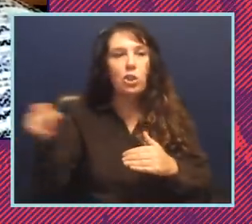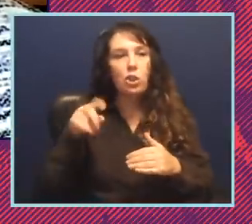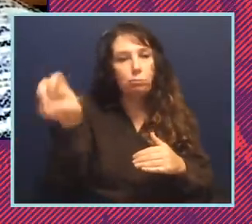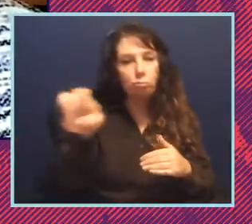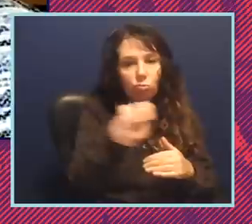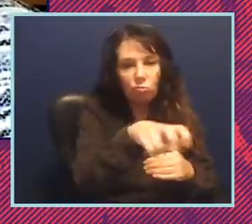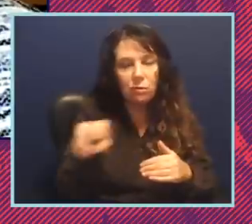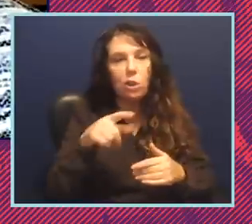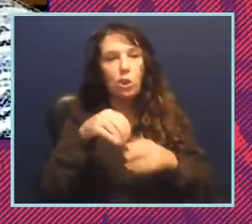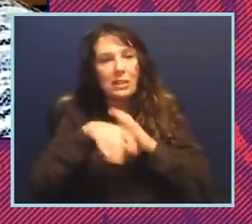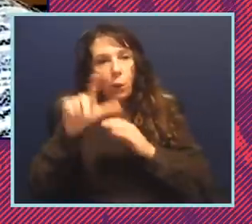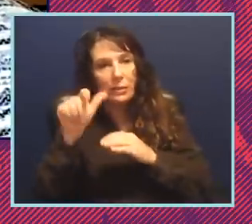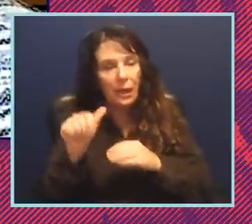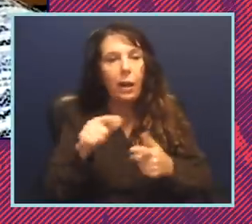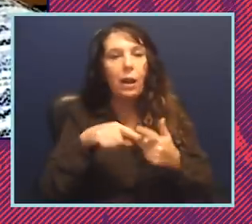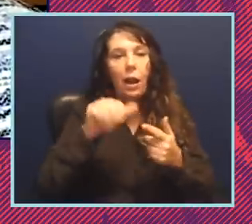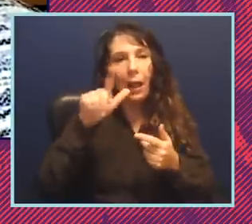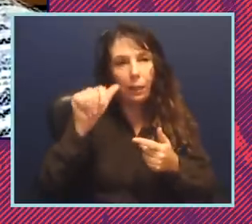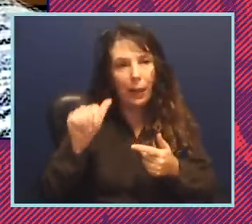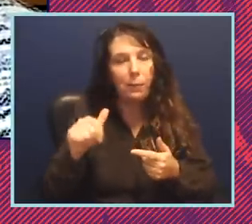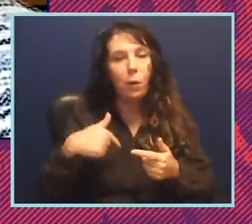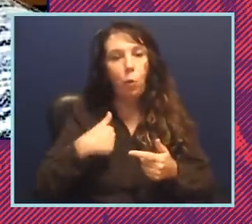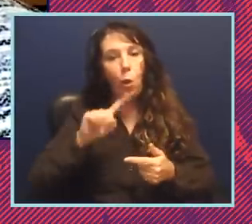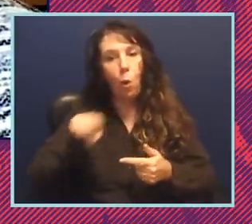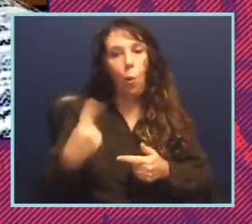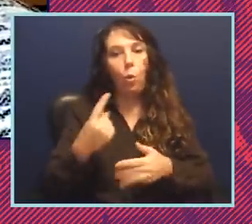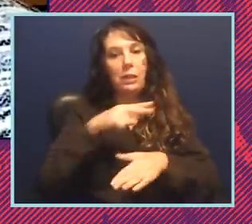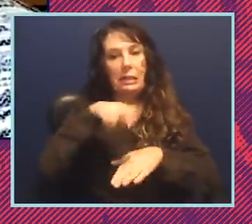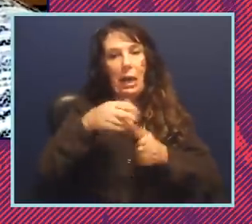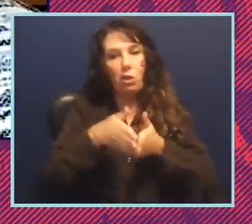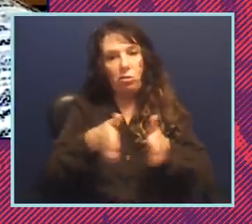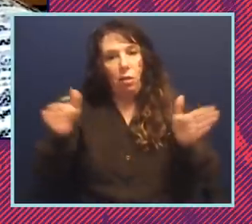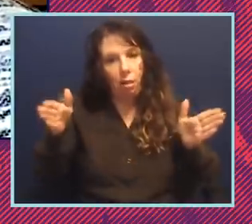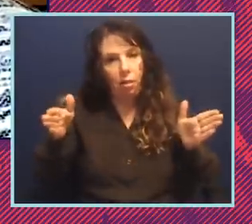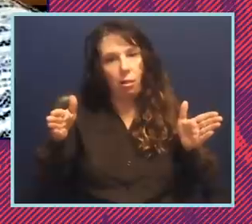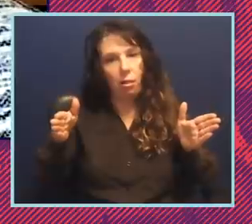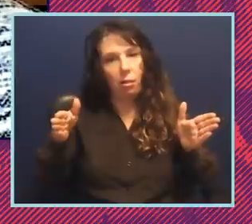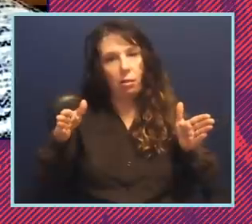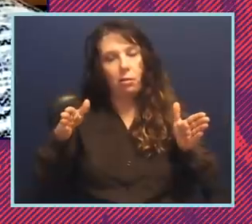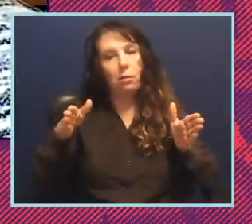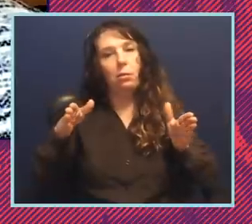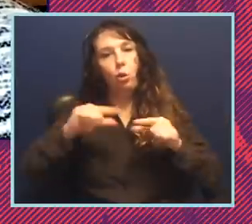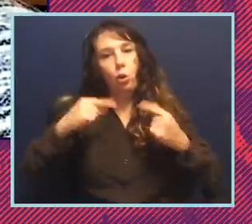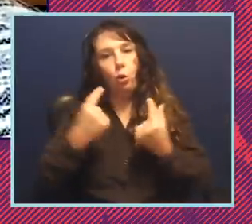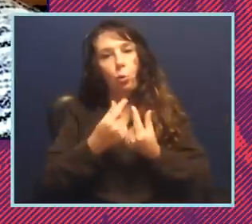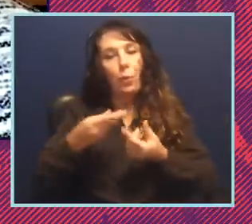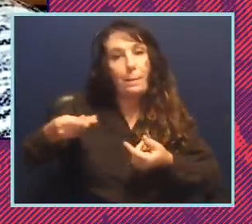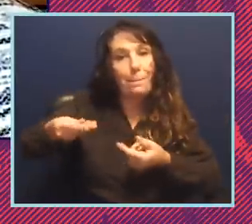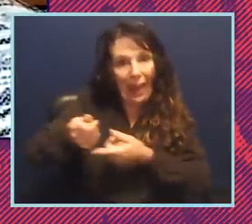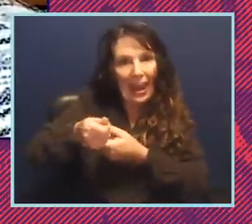and she's in alabama and so we are the only national group with paid staff in each and every